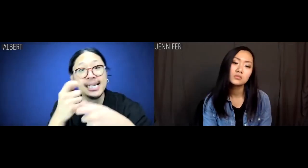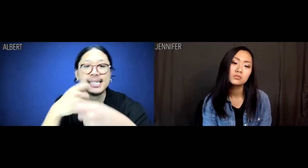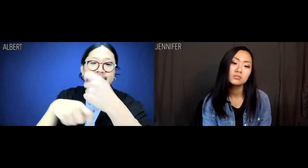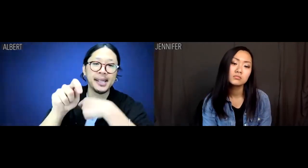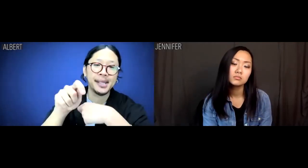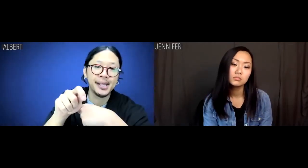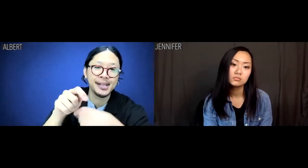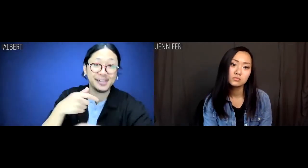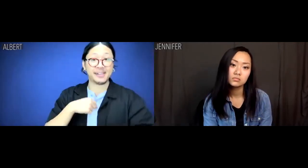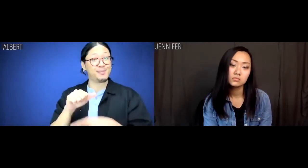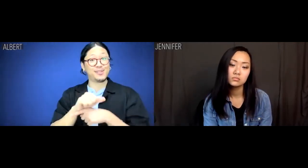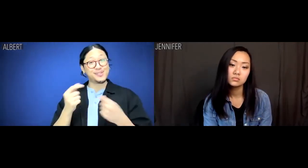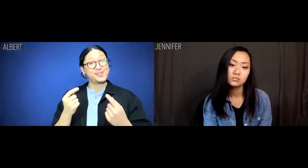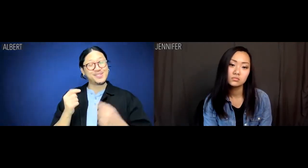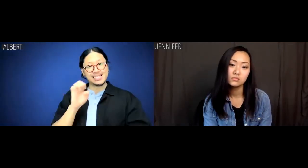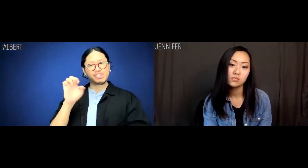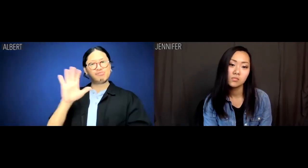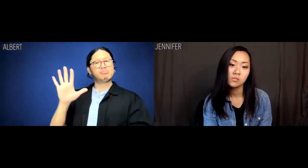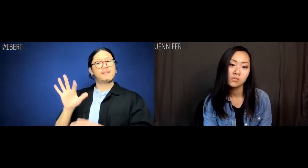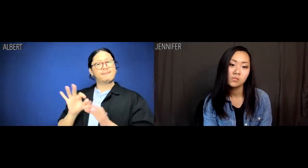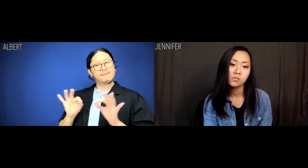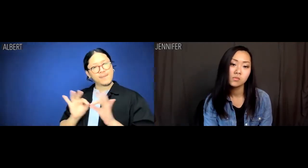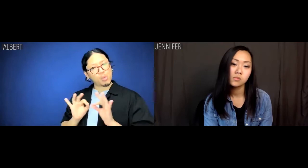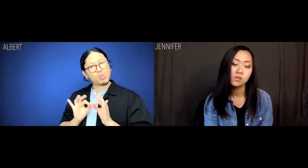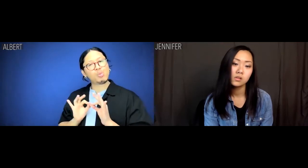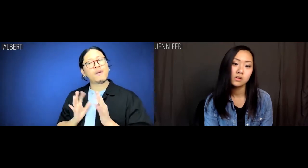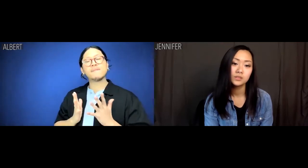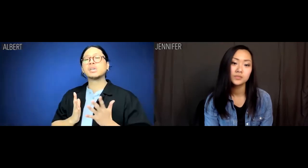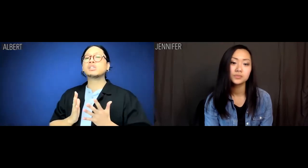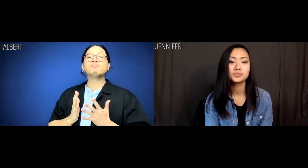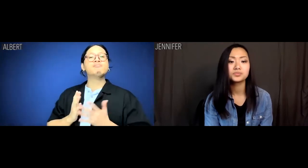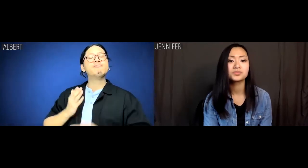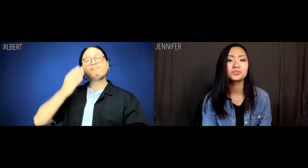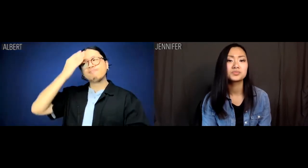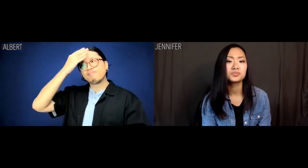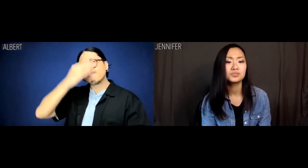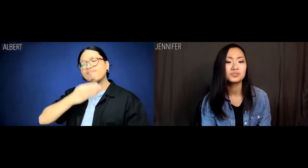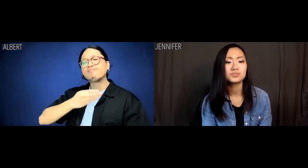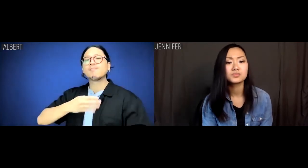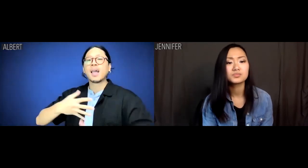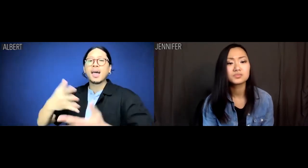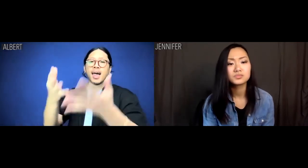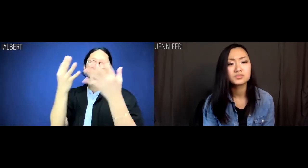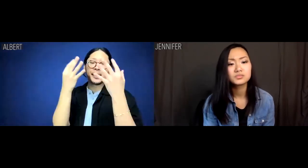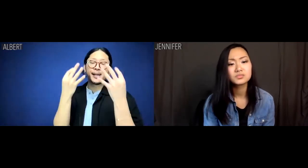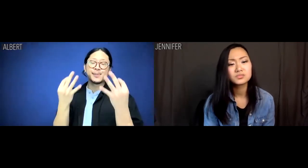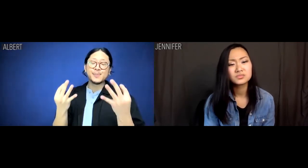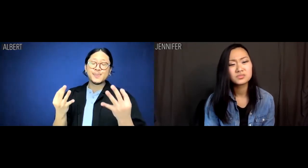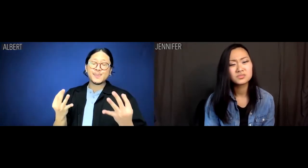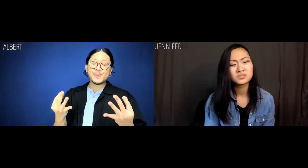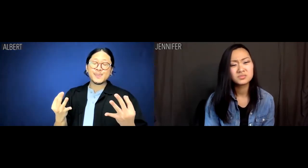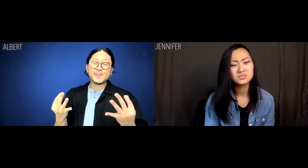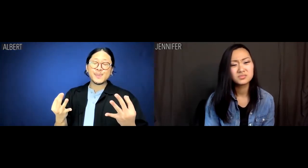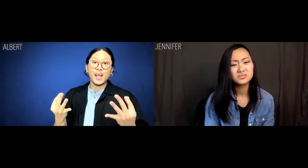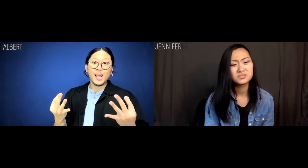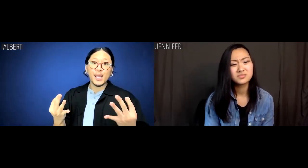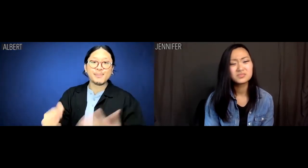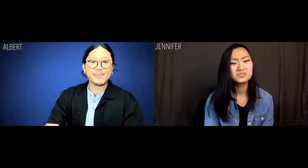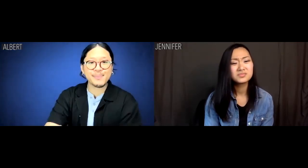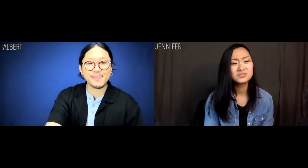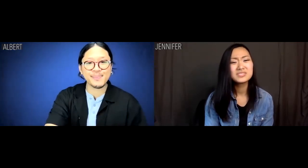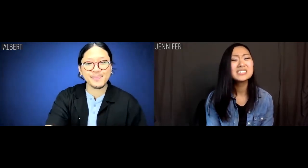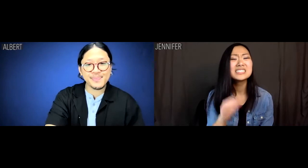Instead I practice the eastern values of stoicism, equanimity.